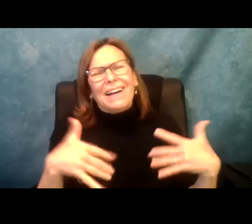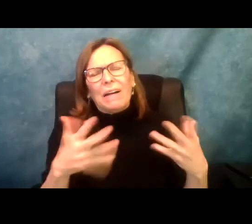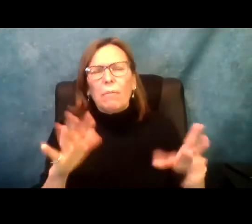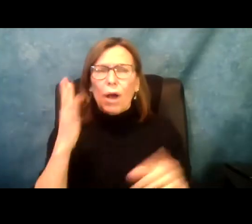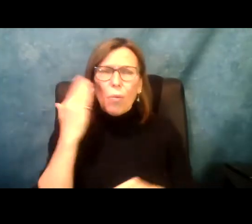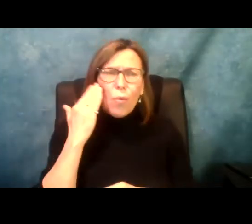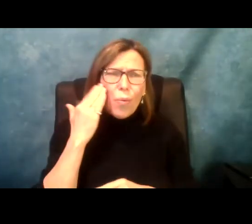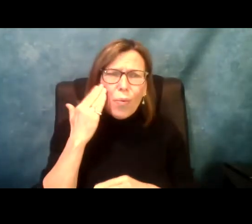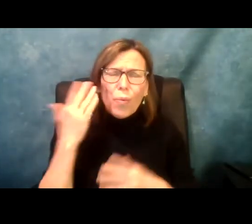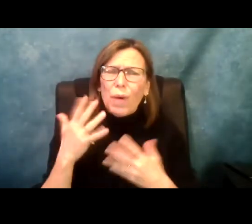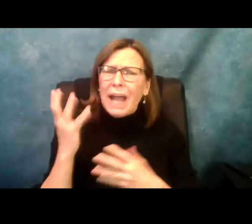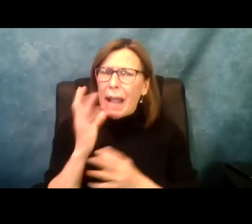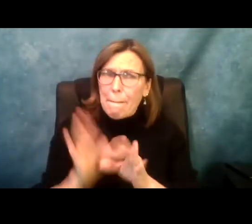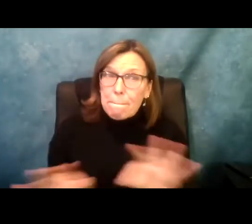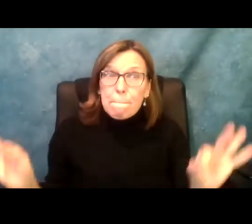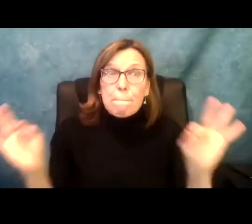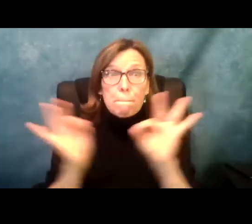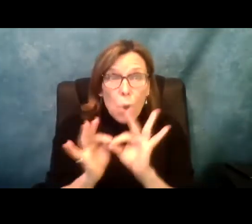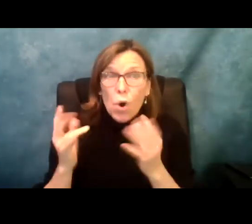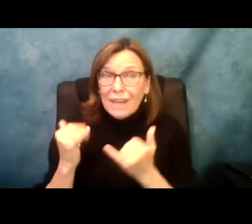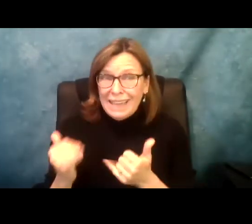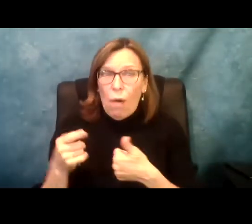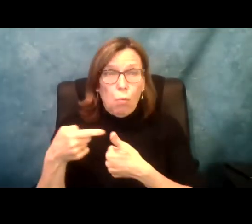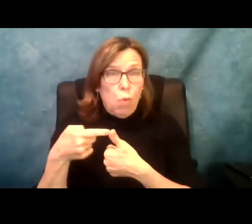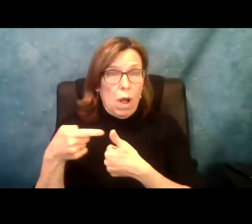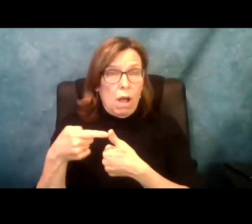and waiting and they give us increases in dribs and drabs